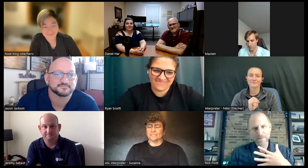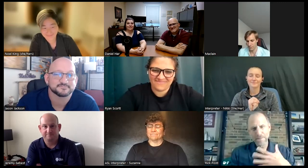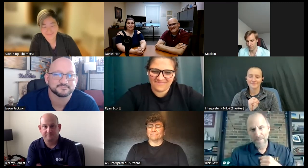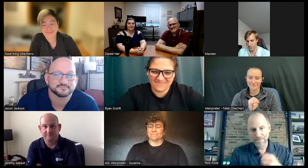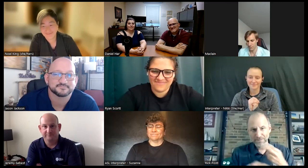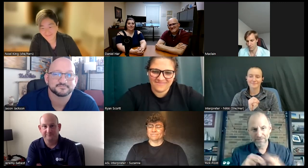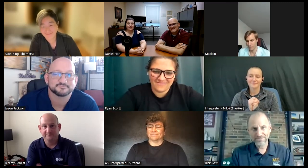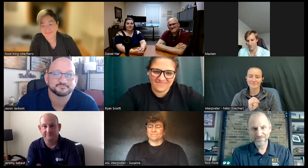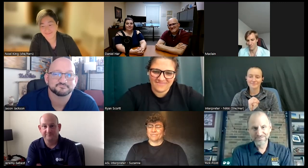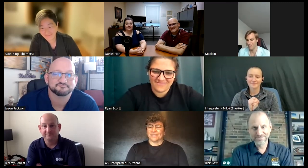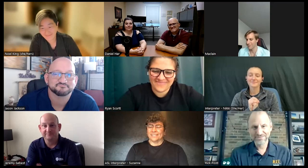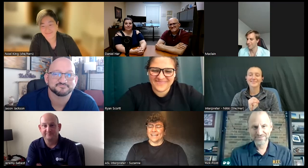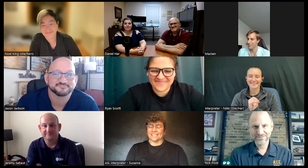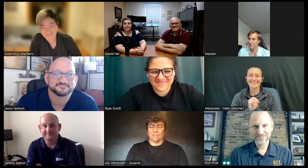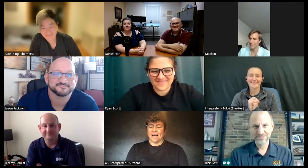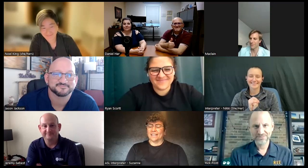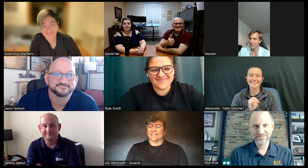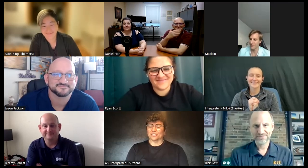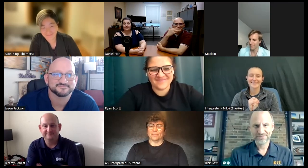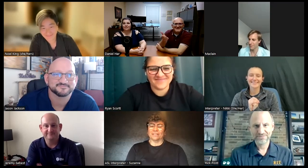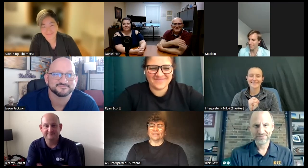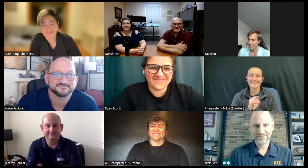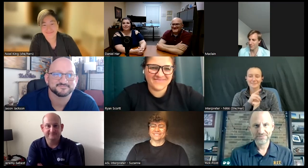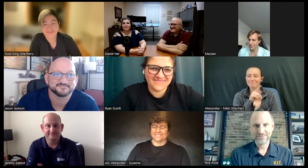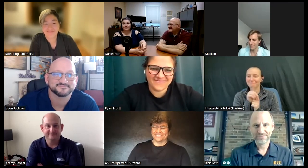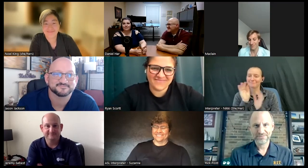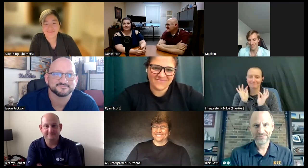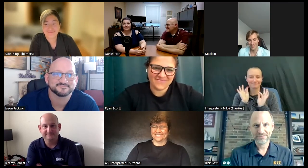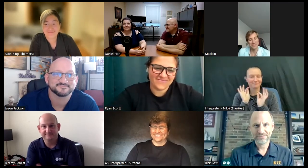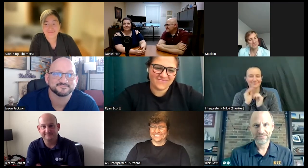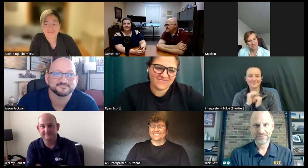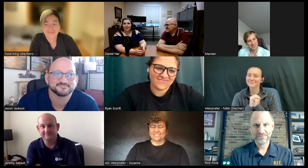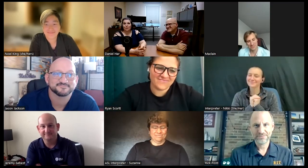do it that's my little spiel